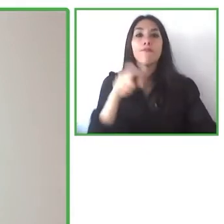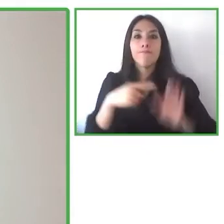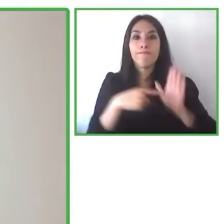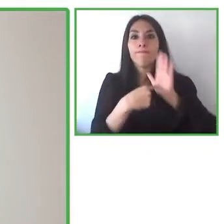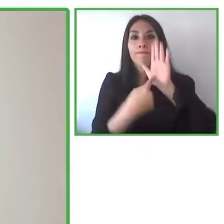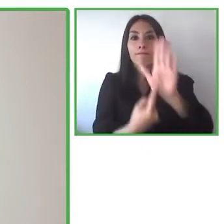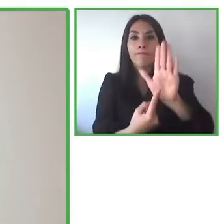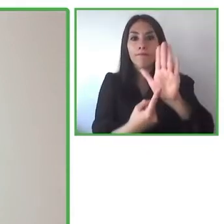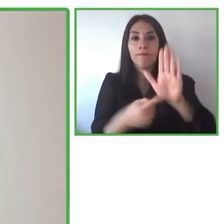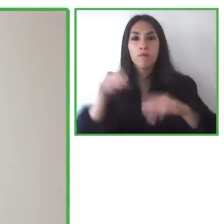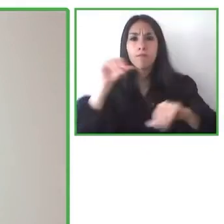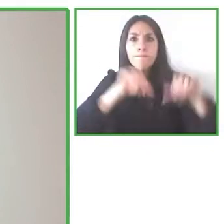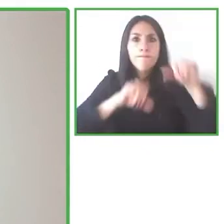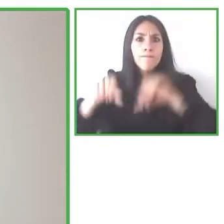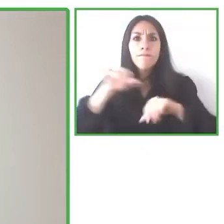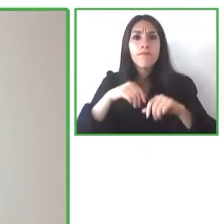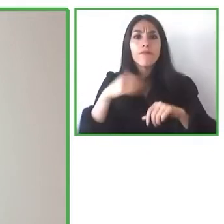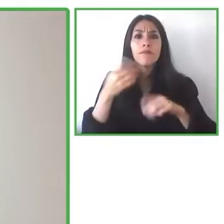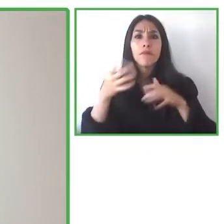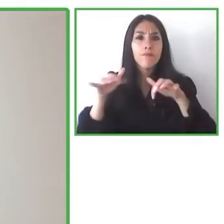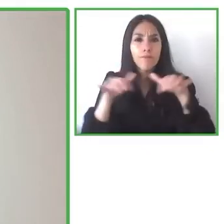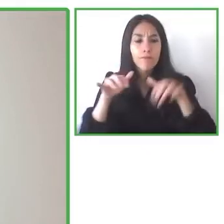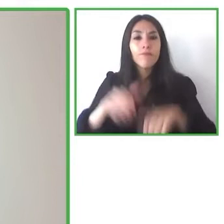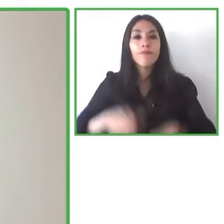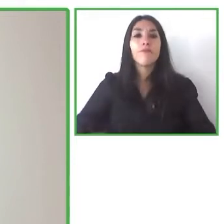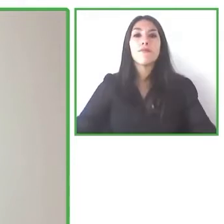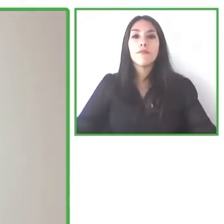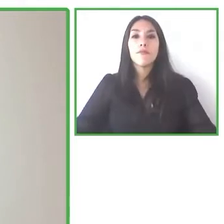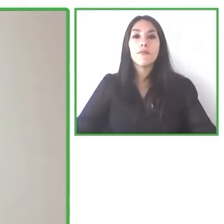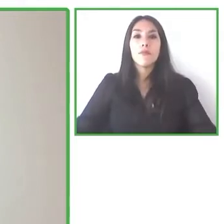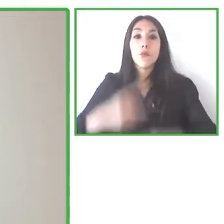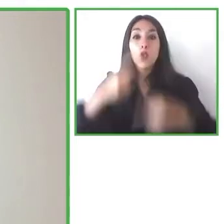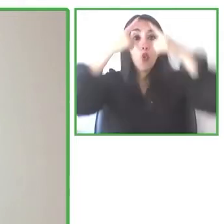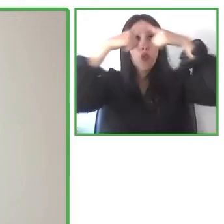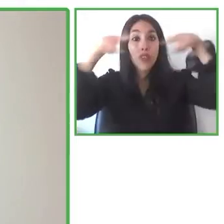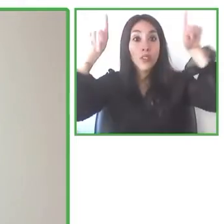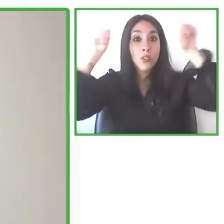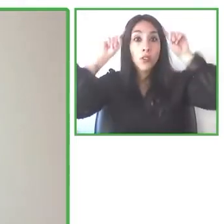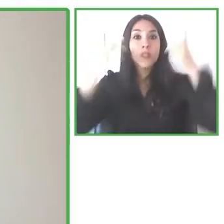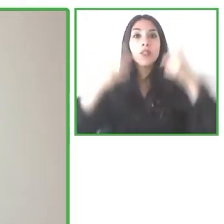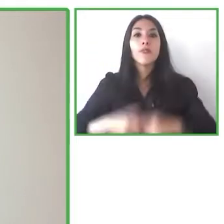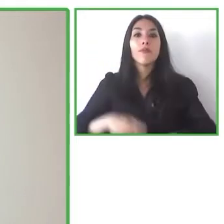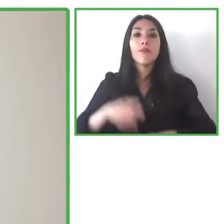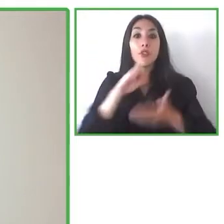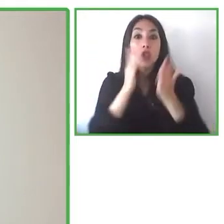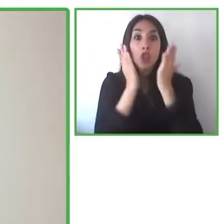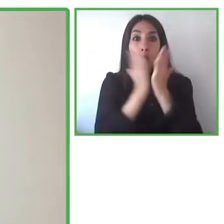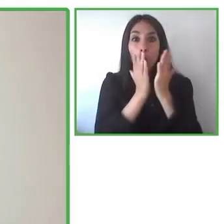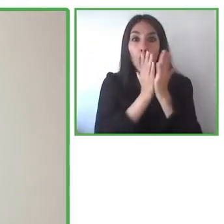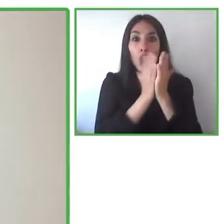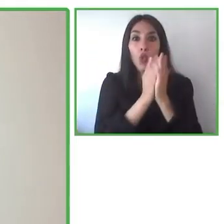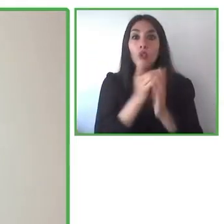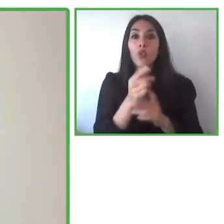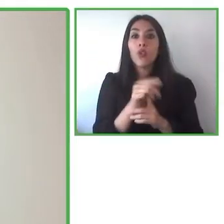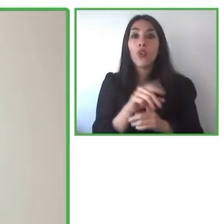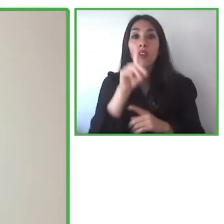who also has a computer sciences degree from the University of Salerno and